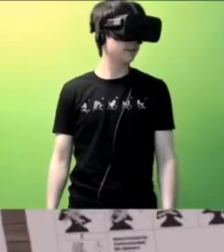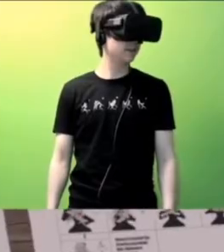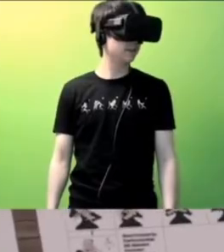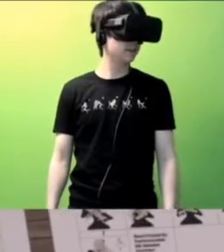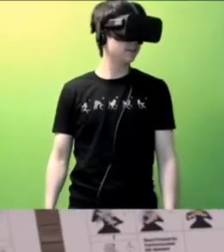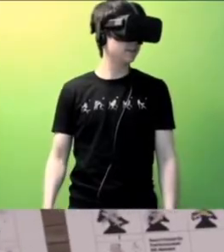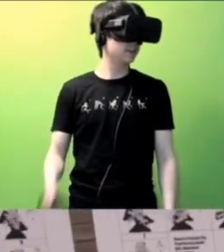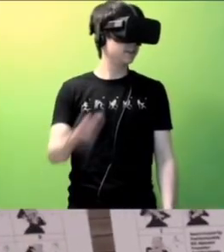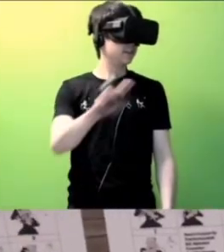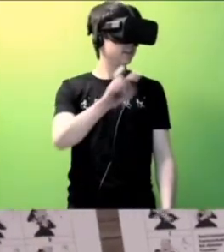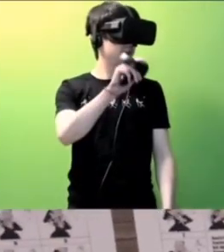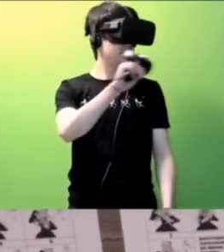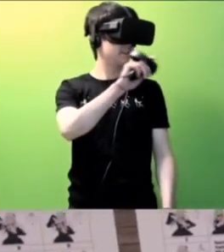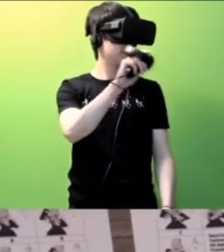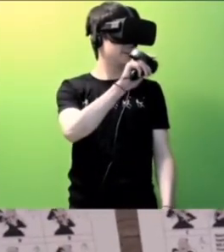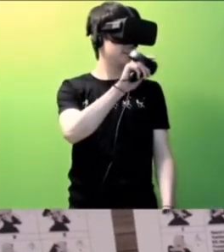Hello!